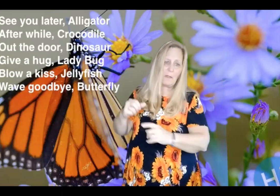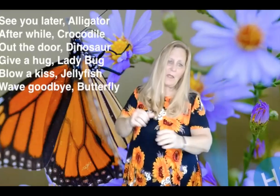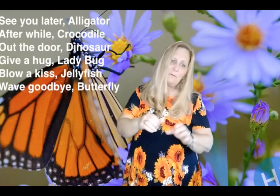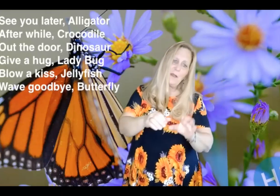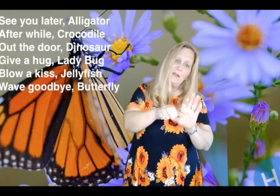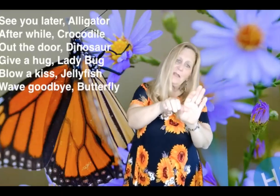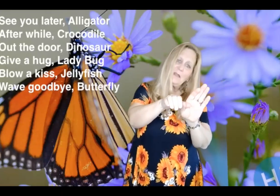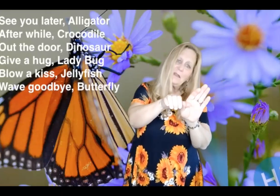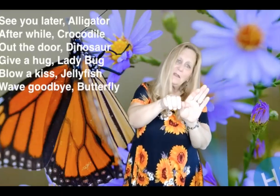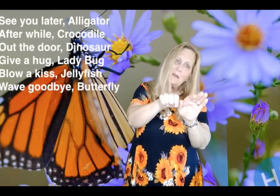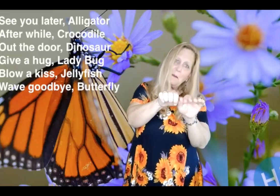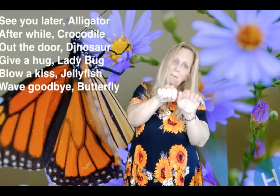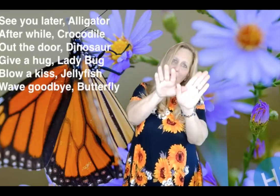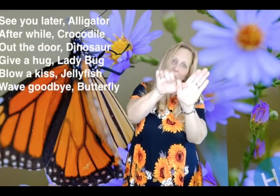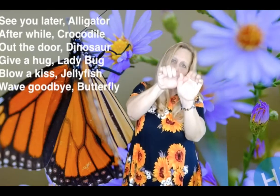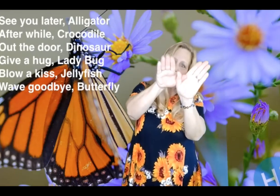And finally, butterfly.